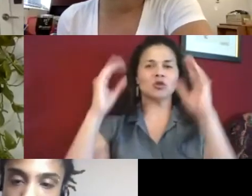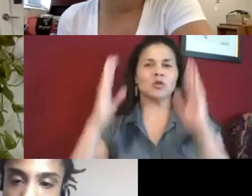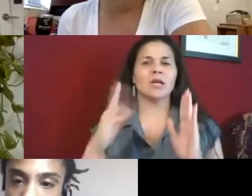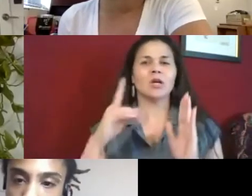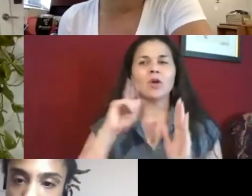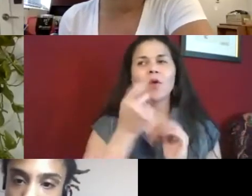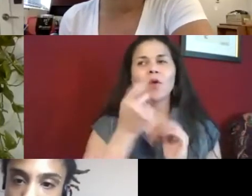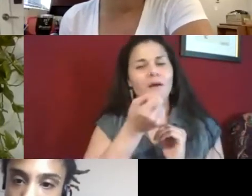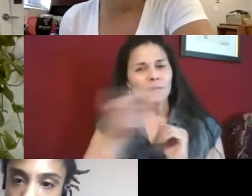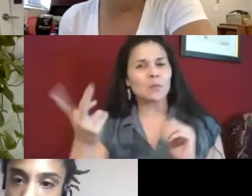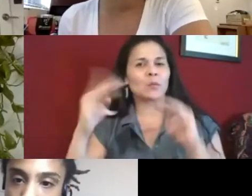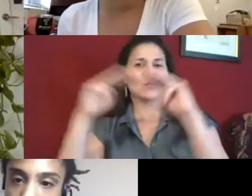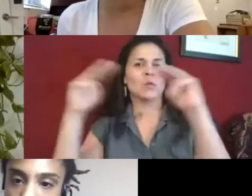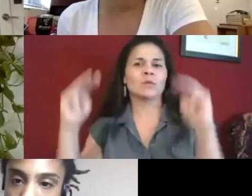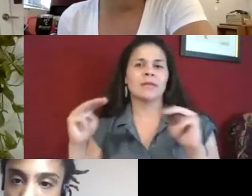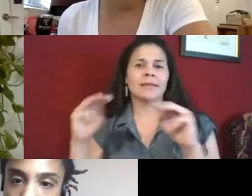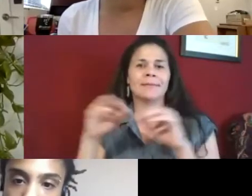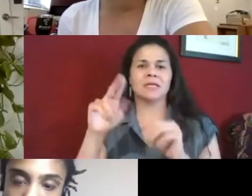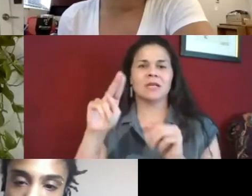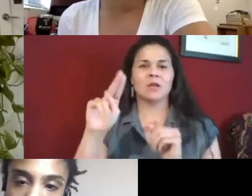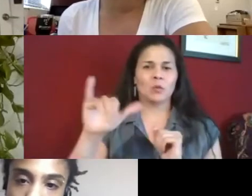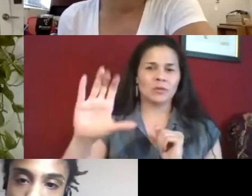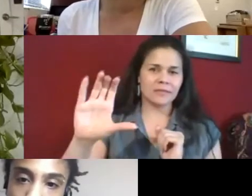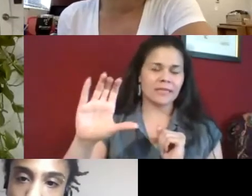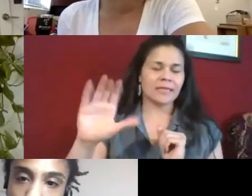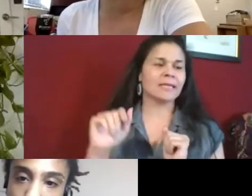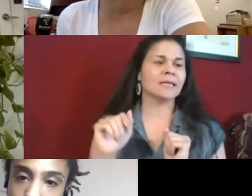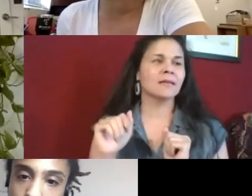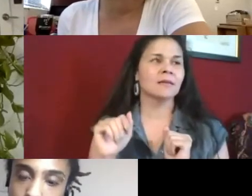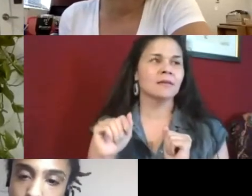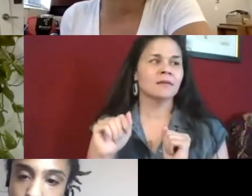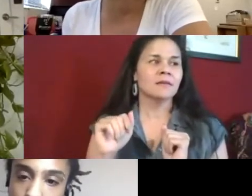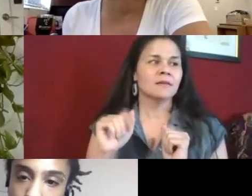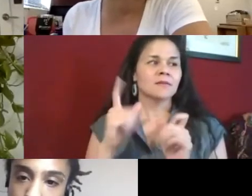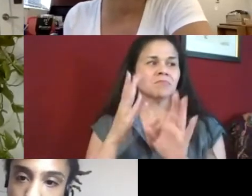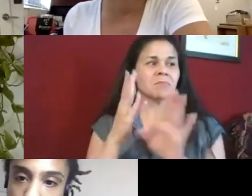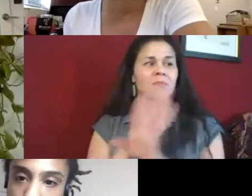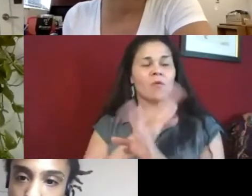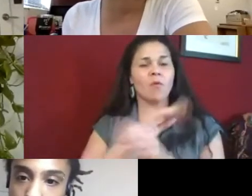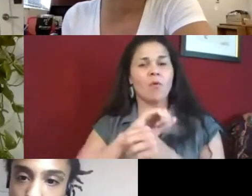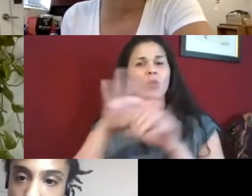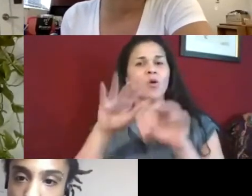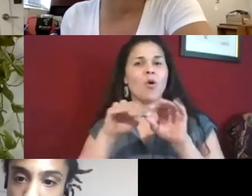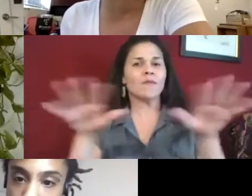freelance artist. I've been teaching at a few museums throughout the city of